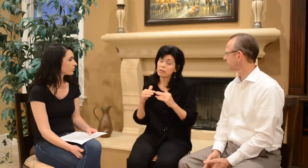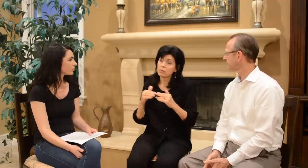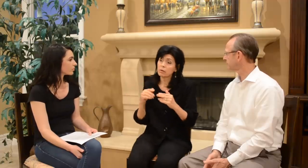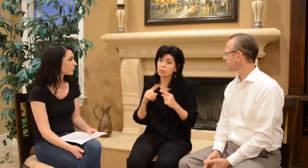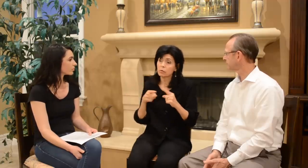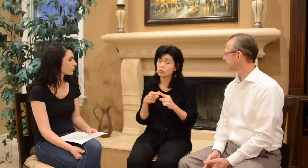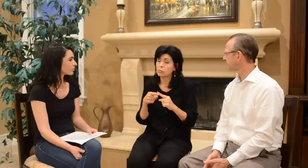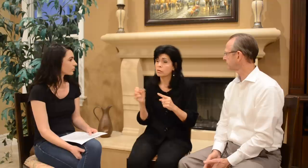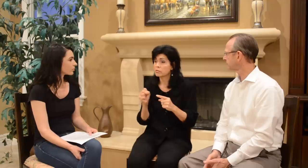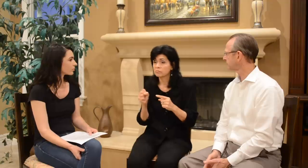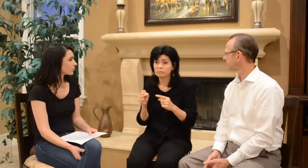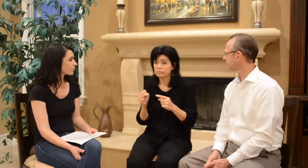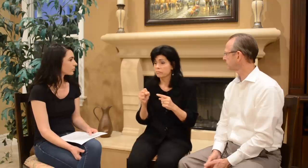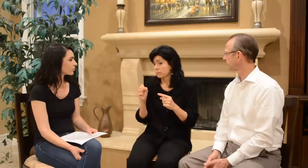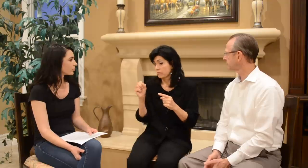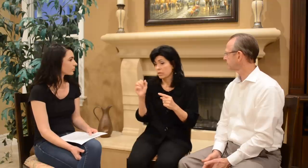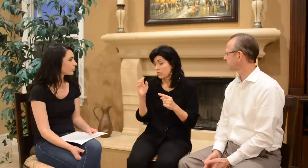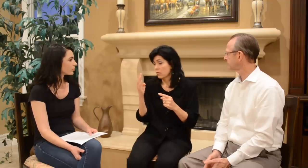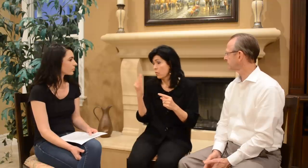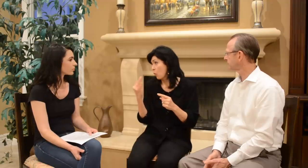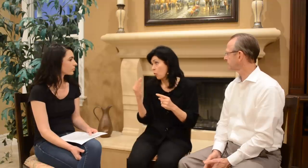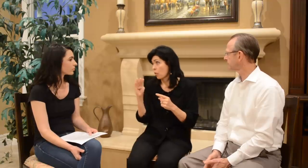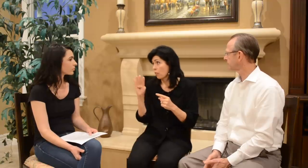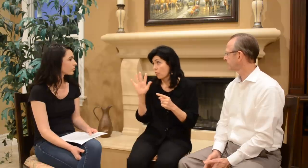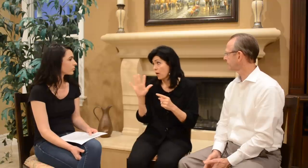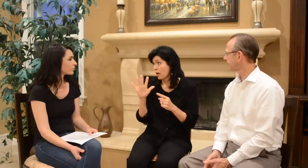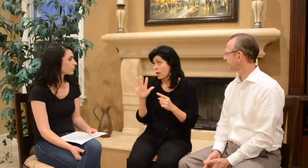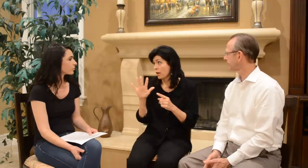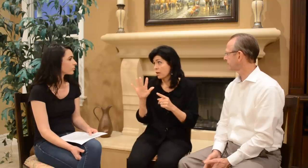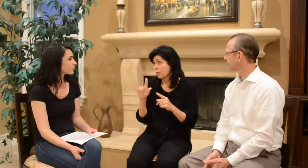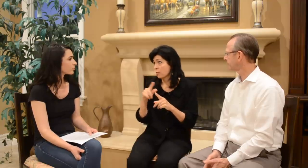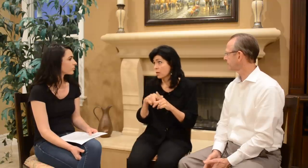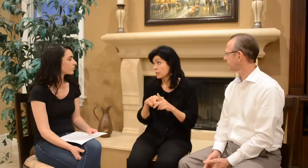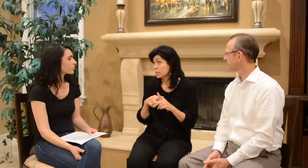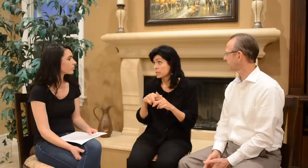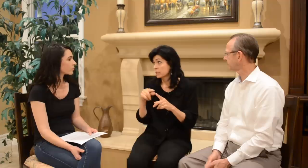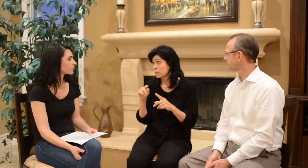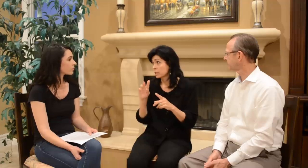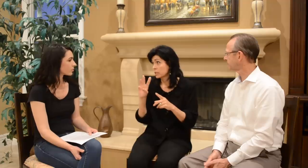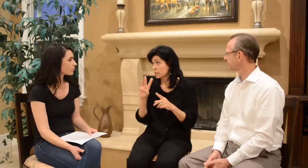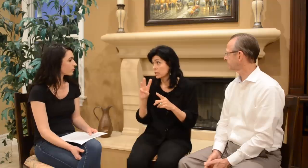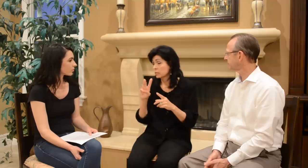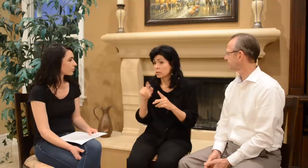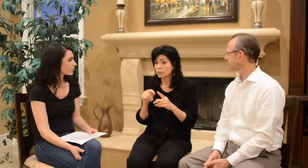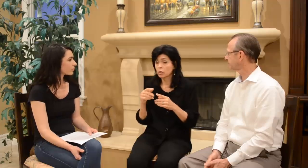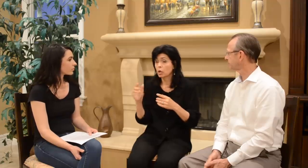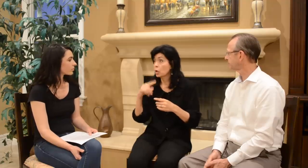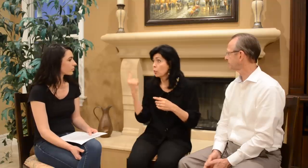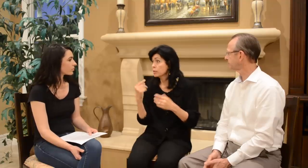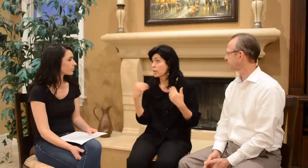Even when you were 4 or 5 months, 6 months.